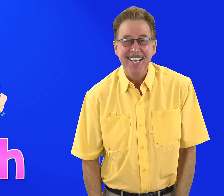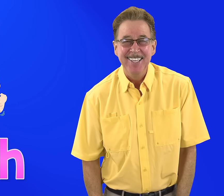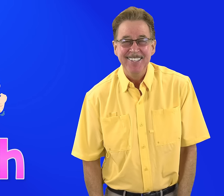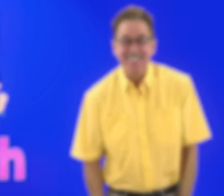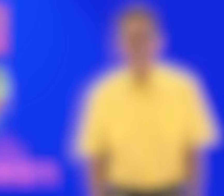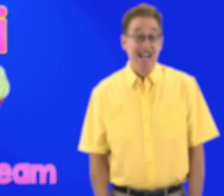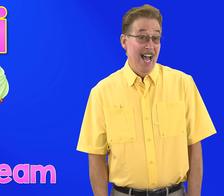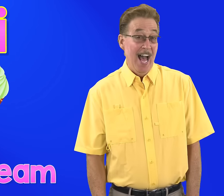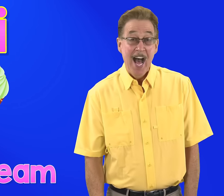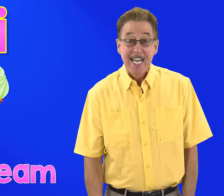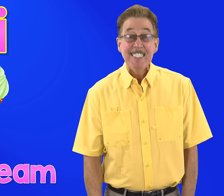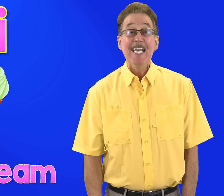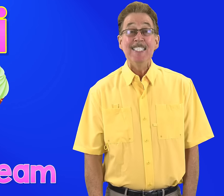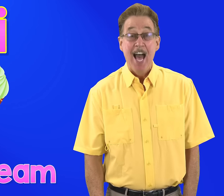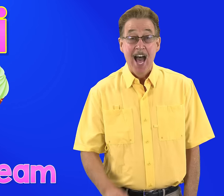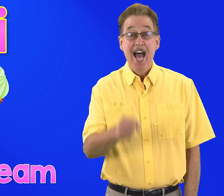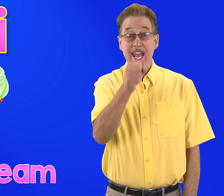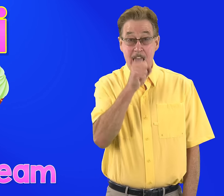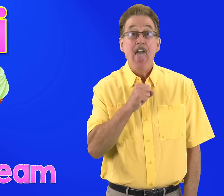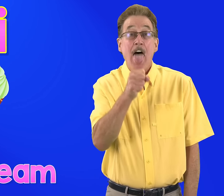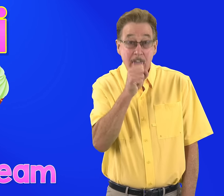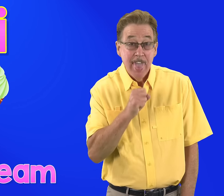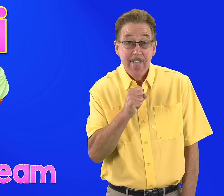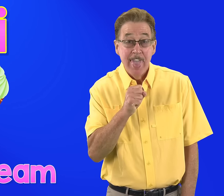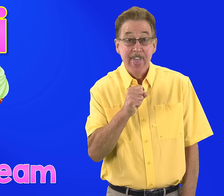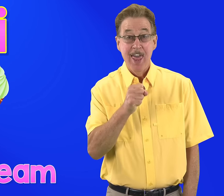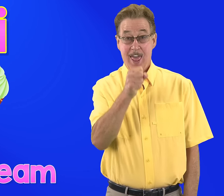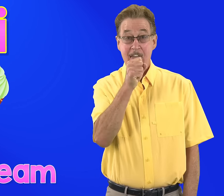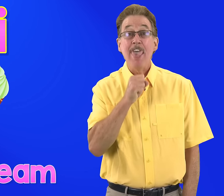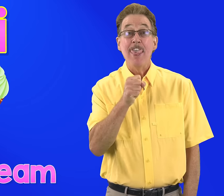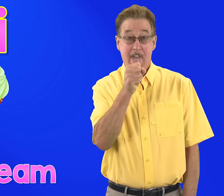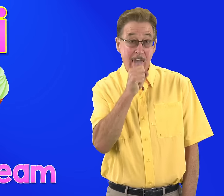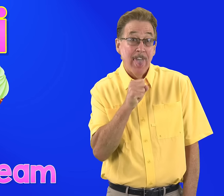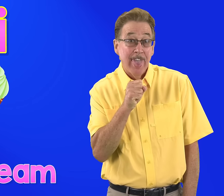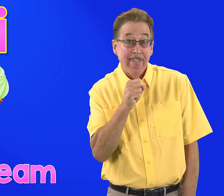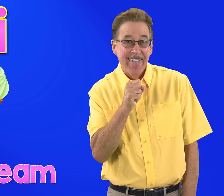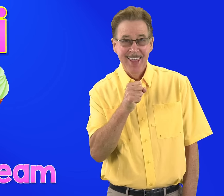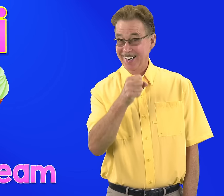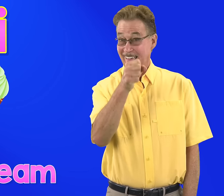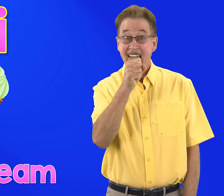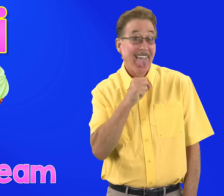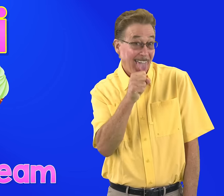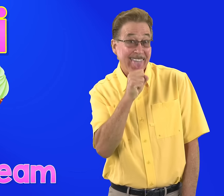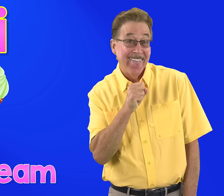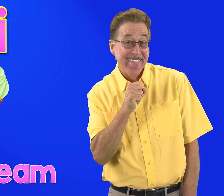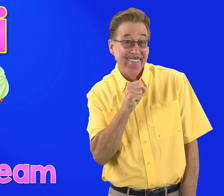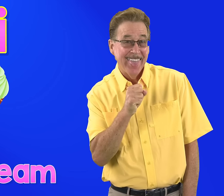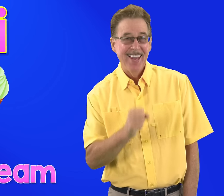I i says /i/ ice cream, ice cream, ice cream